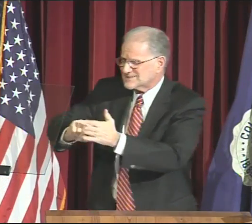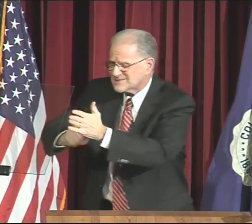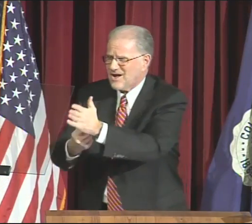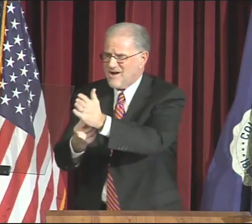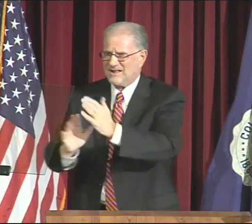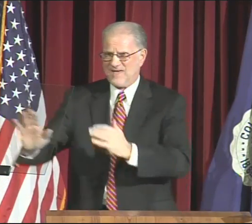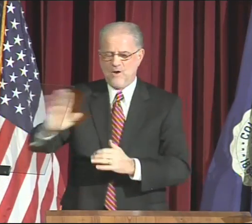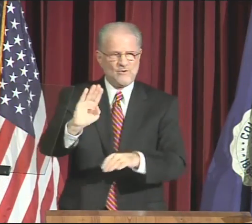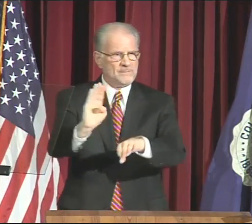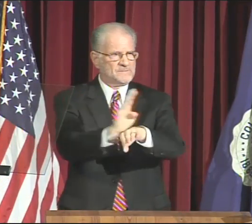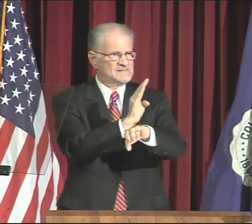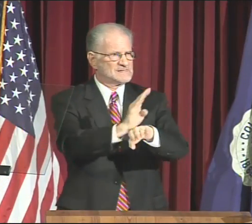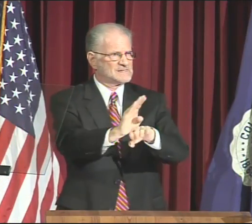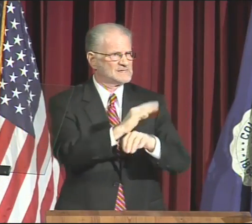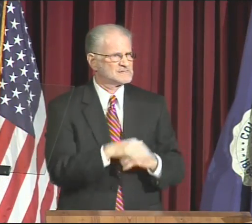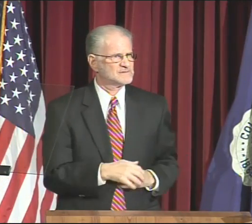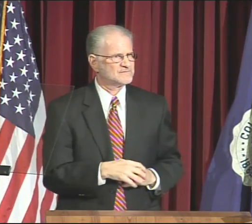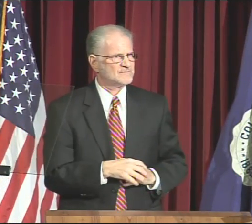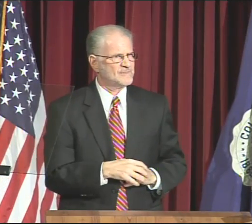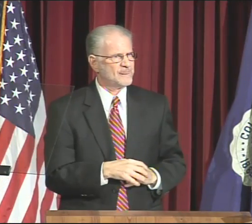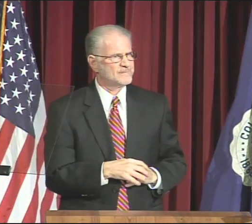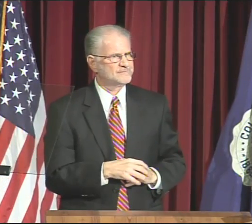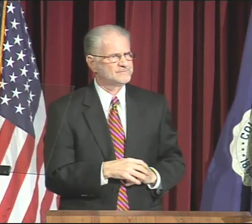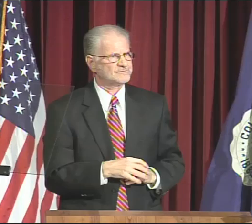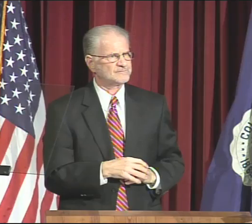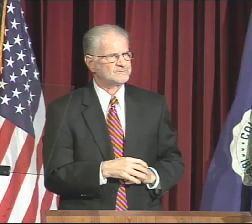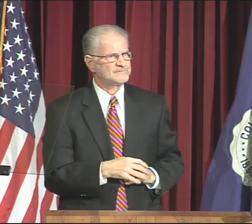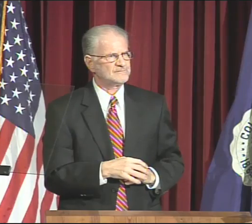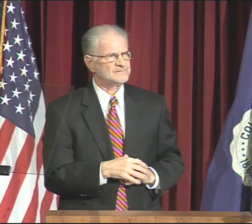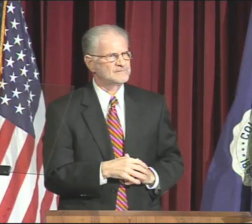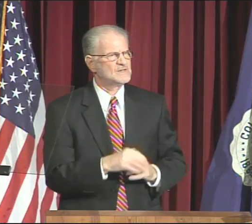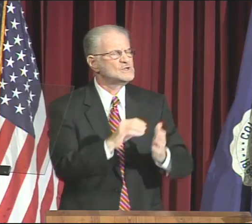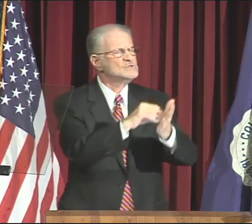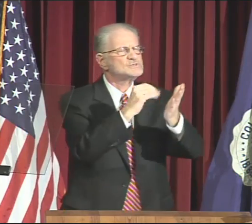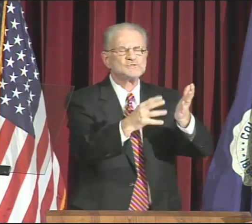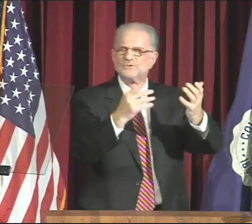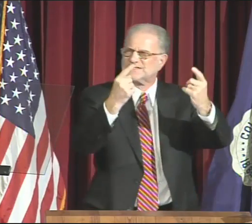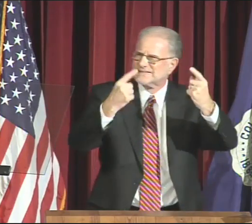including starting their own businesses.